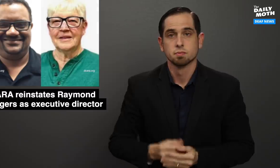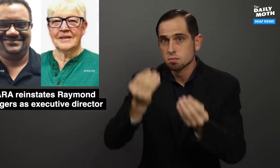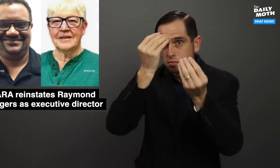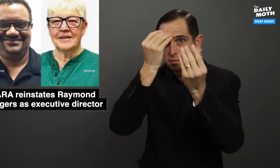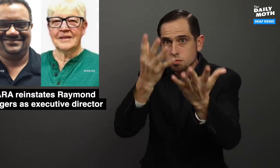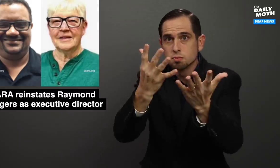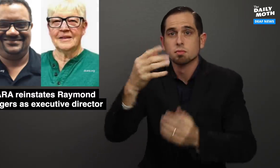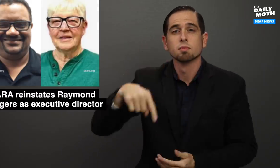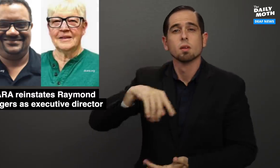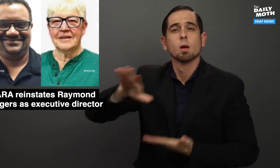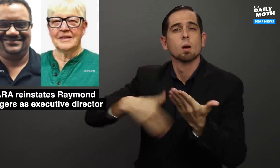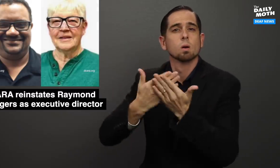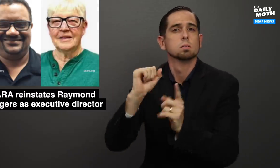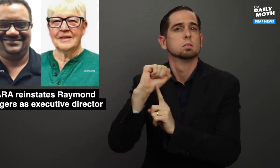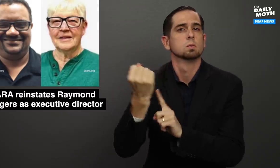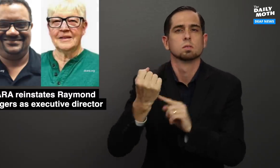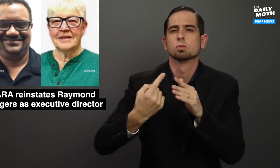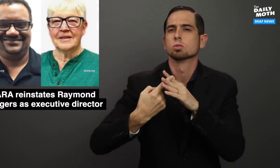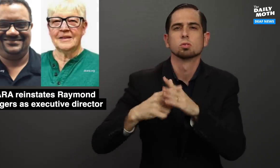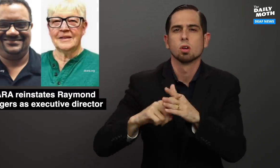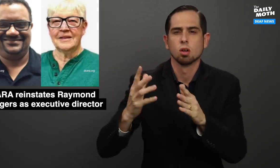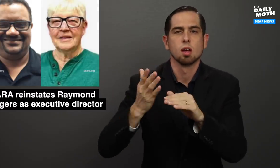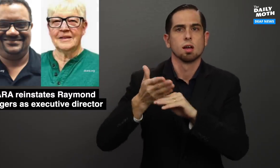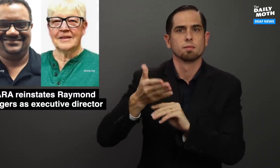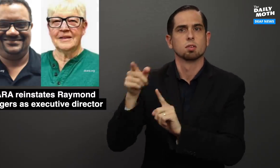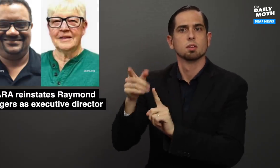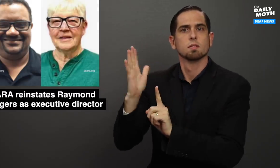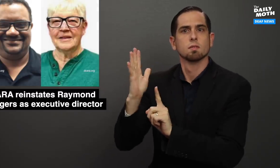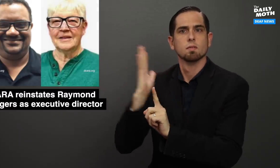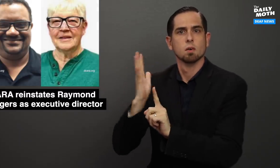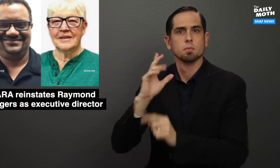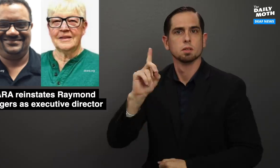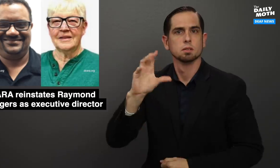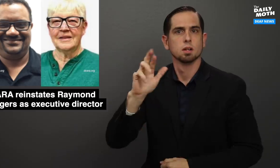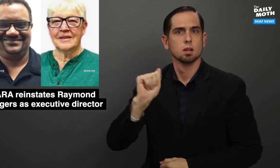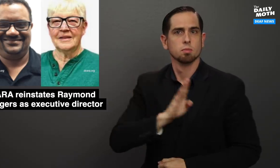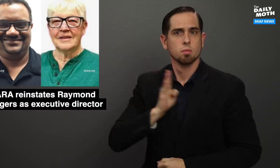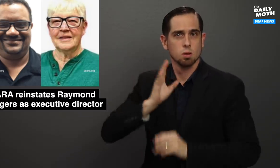Note that this whole situation started after the former DCARA